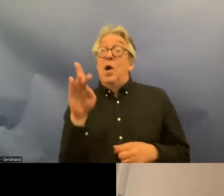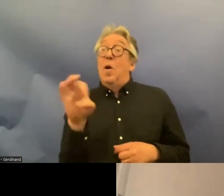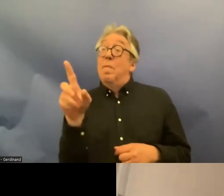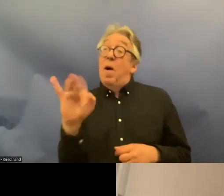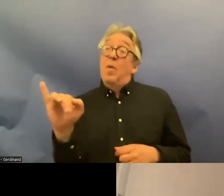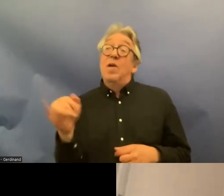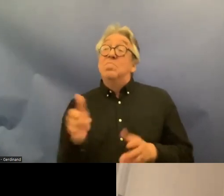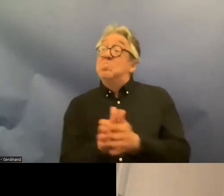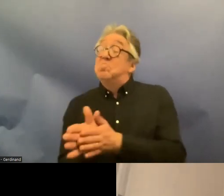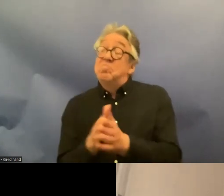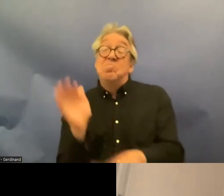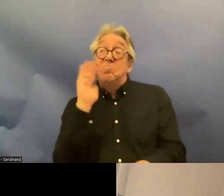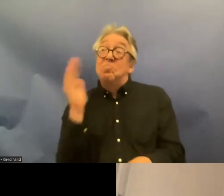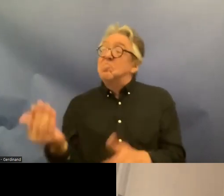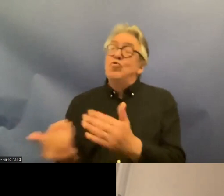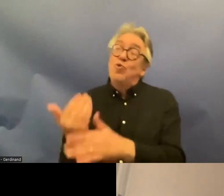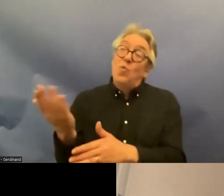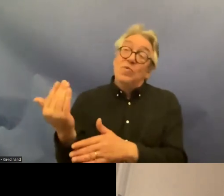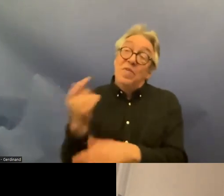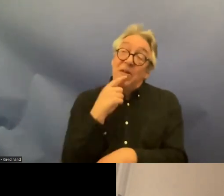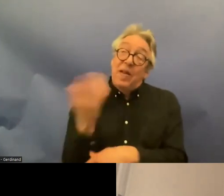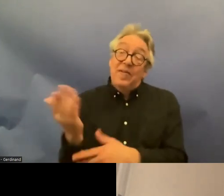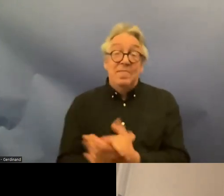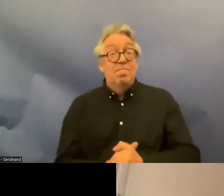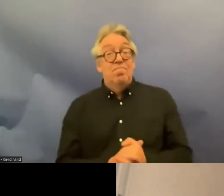hear an update from Finland